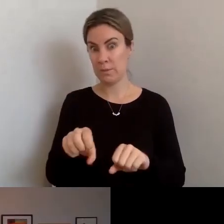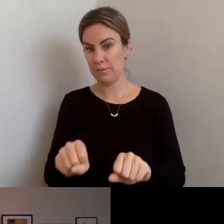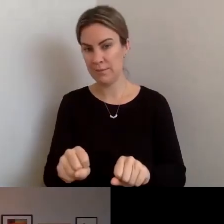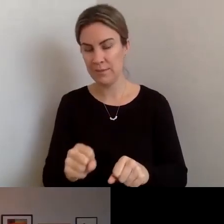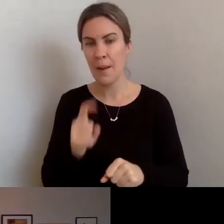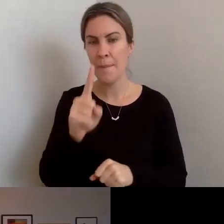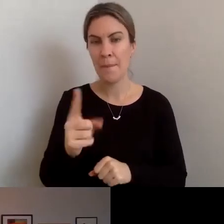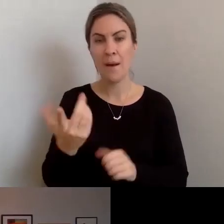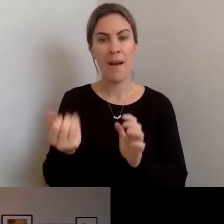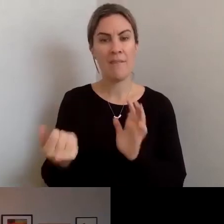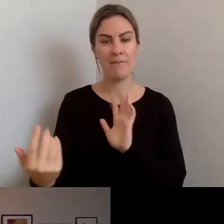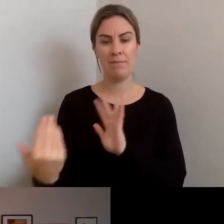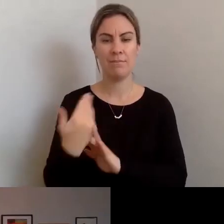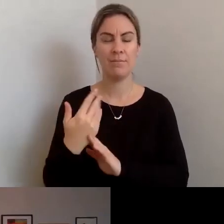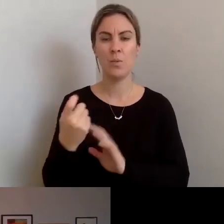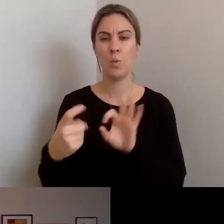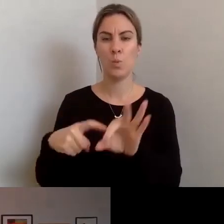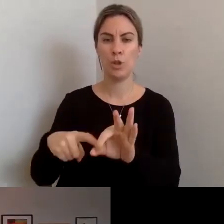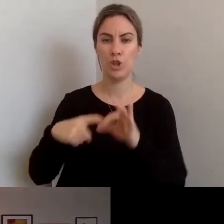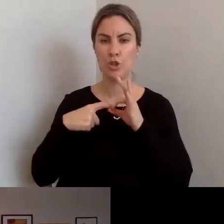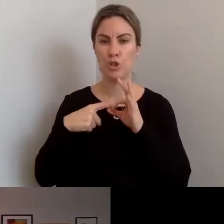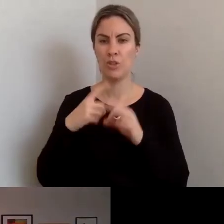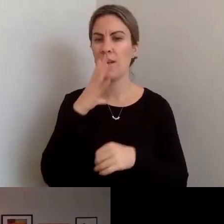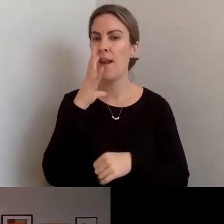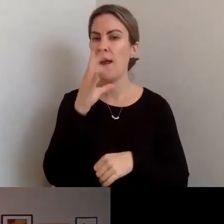one that's come through which talks about the overwhelming nature